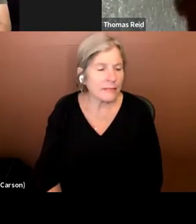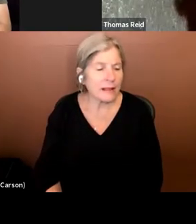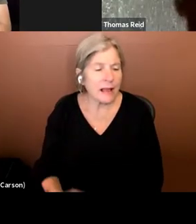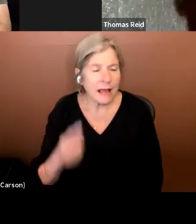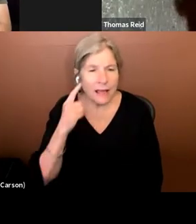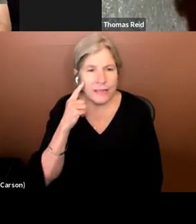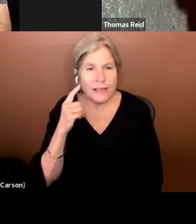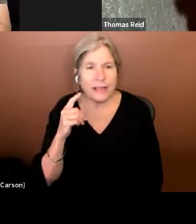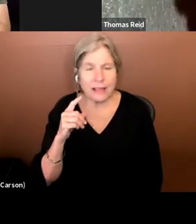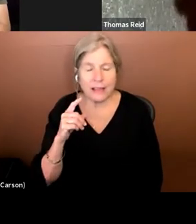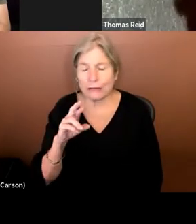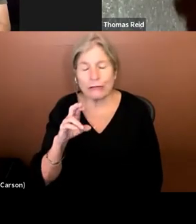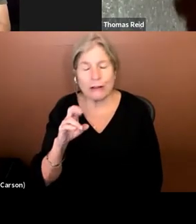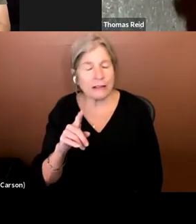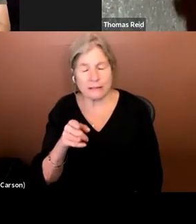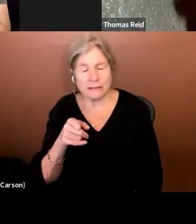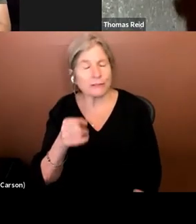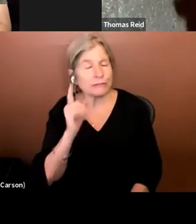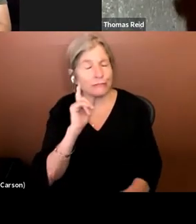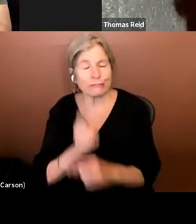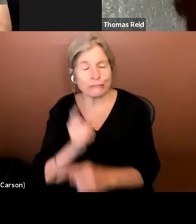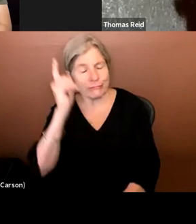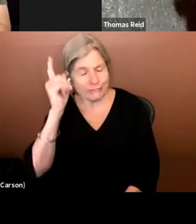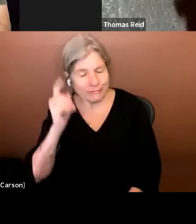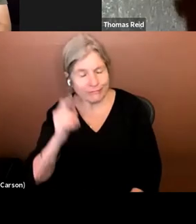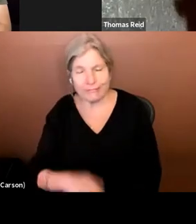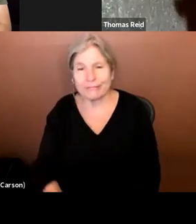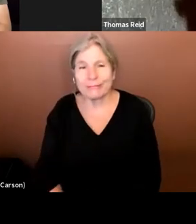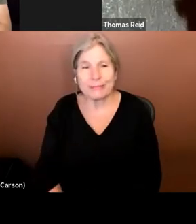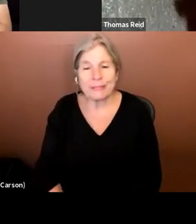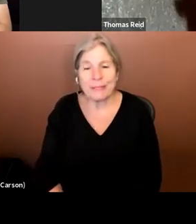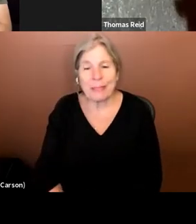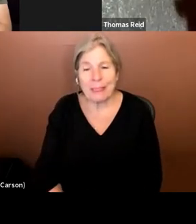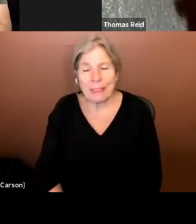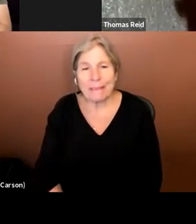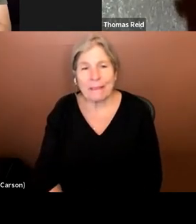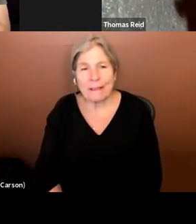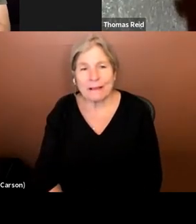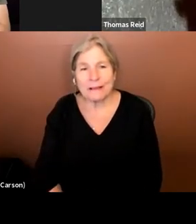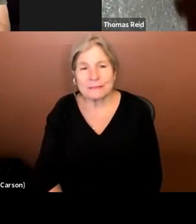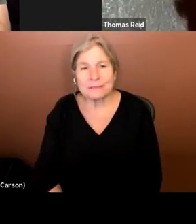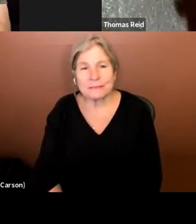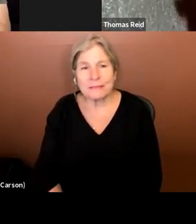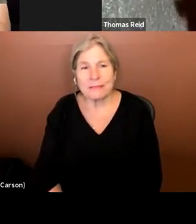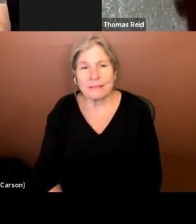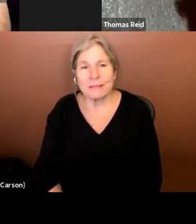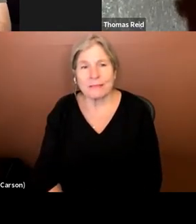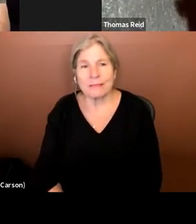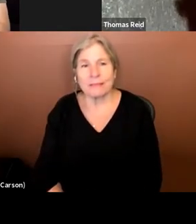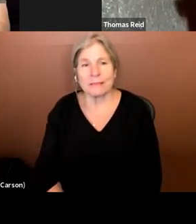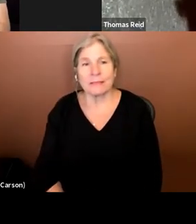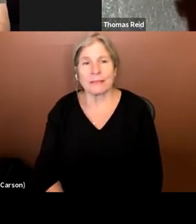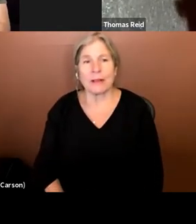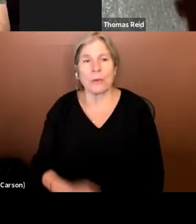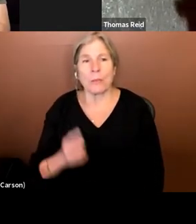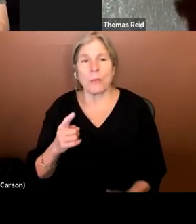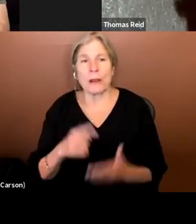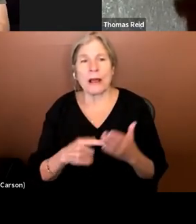money. That one of the things that I teach new describers